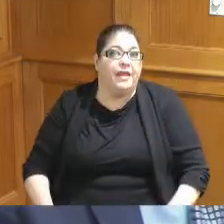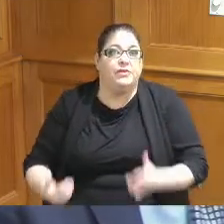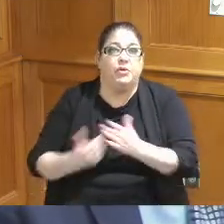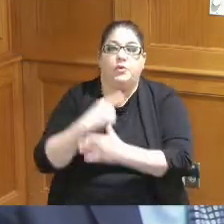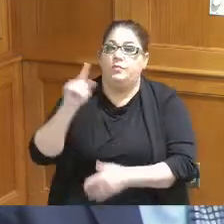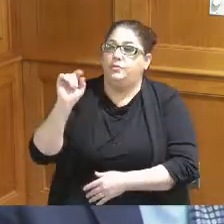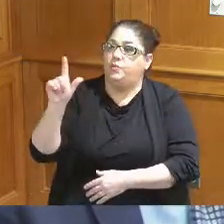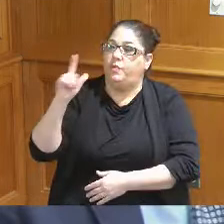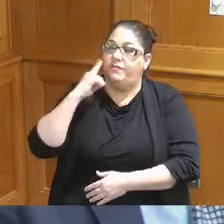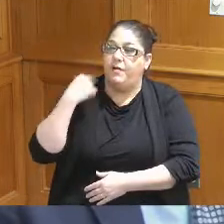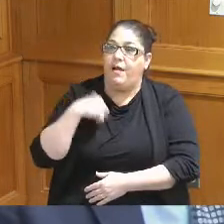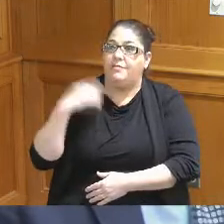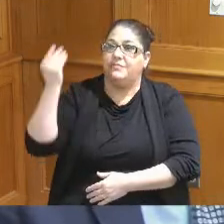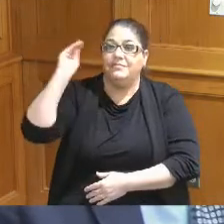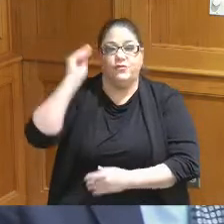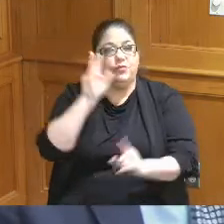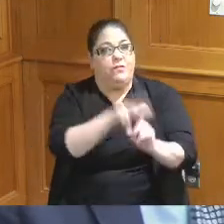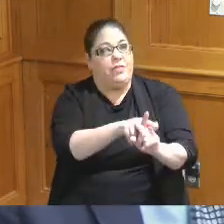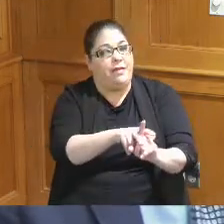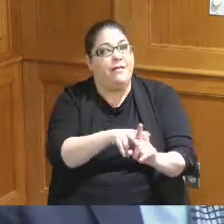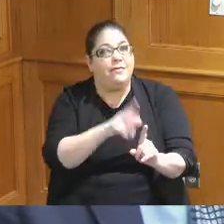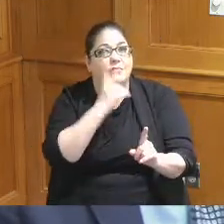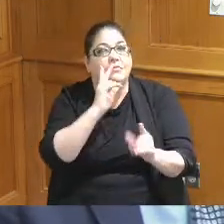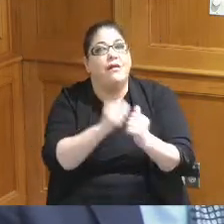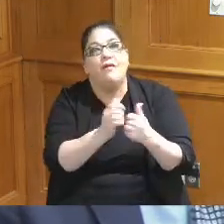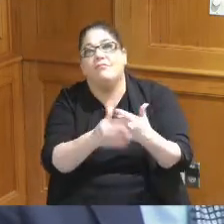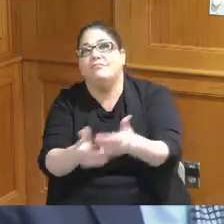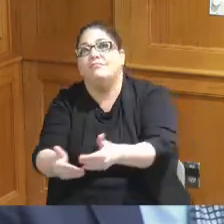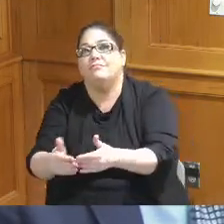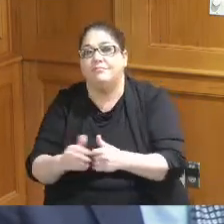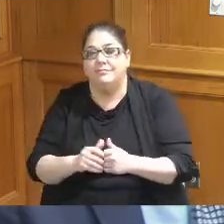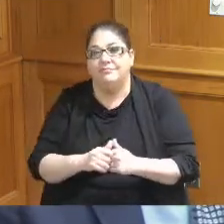that for the county and I'm excited to see how that all plays out and how we can make sure that